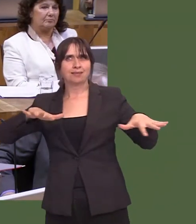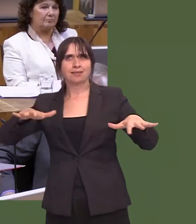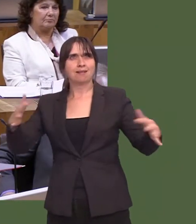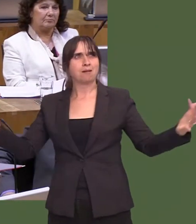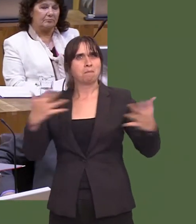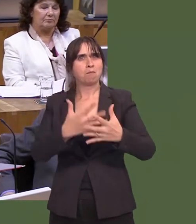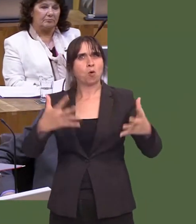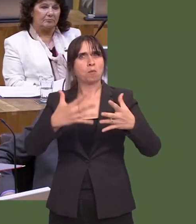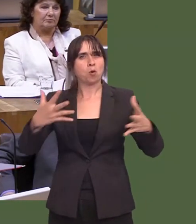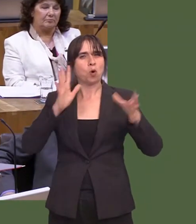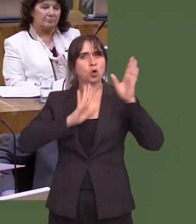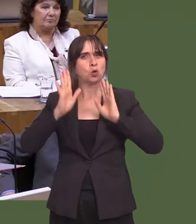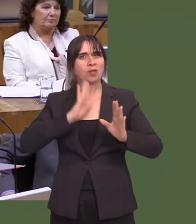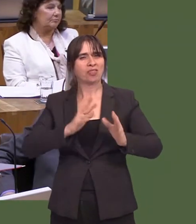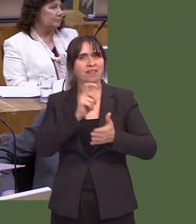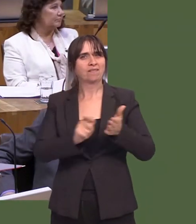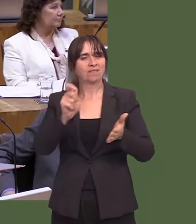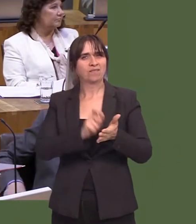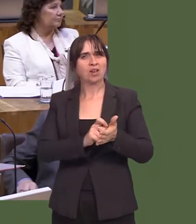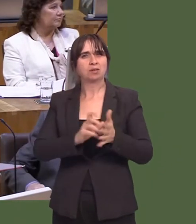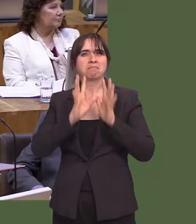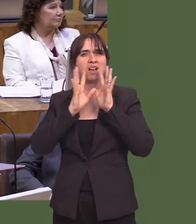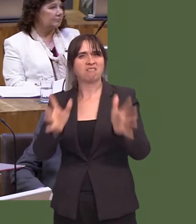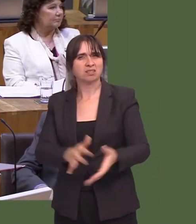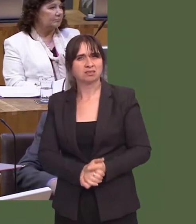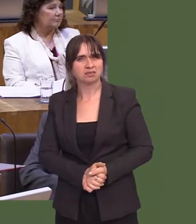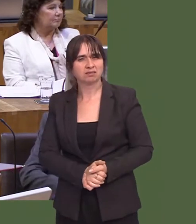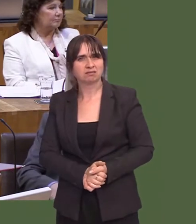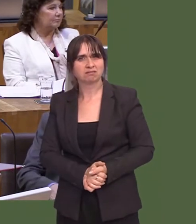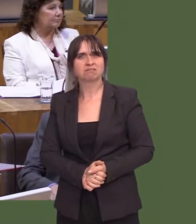So, from my perspective, it was marvellous to see young people coming out to vote in the numbers that they did.